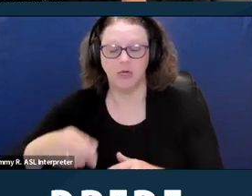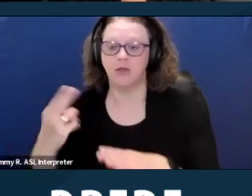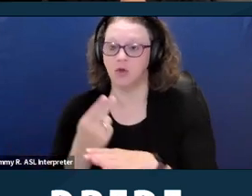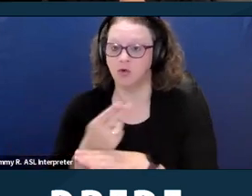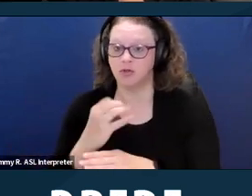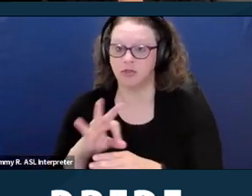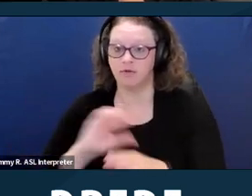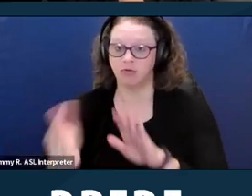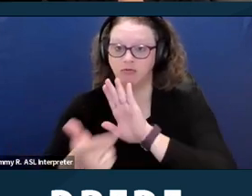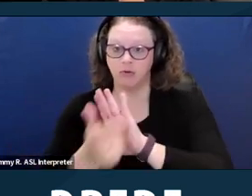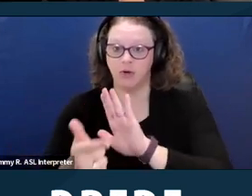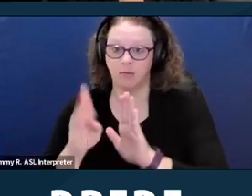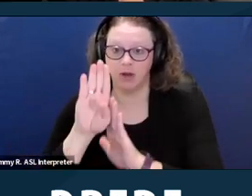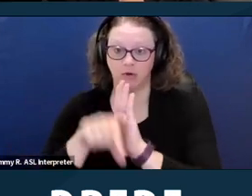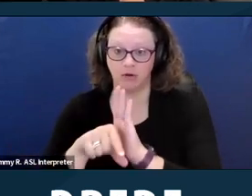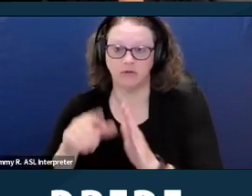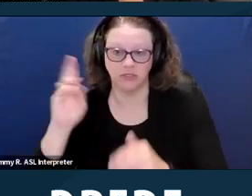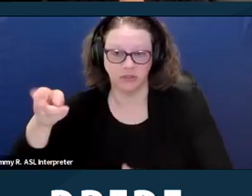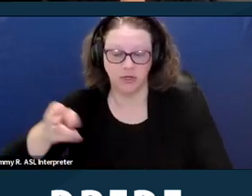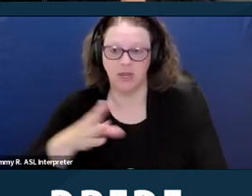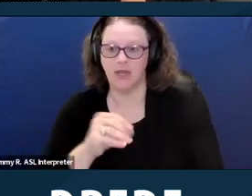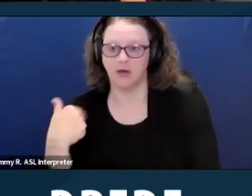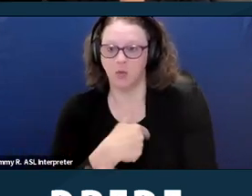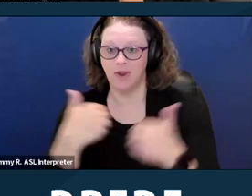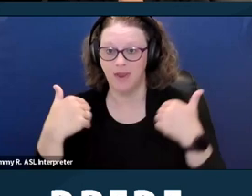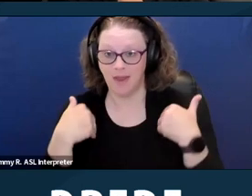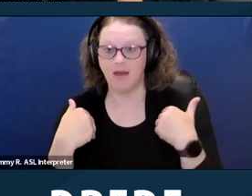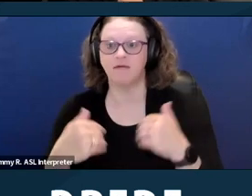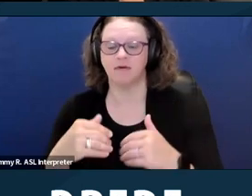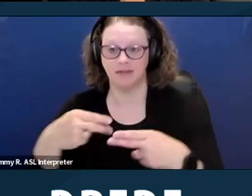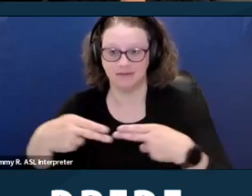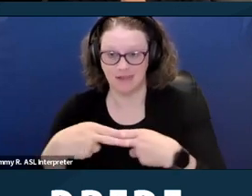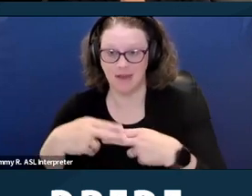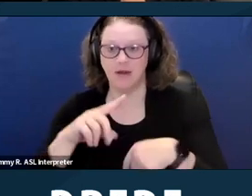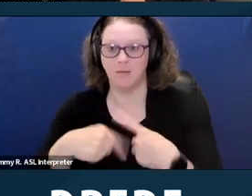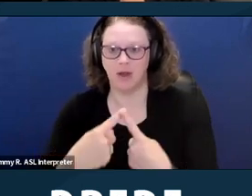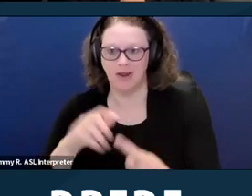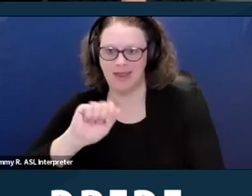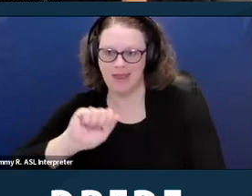and also we have a slide on AI in tenant screening. And then we'll talk a little bit